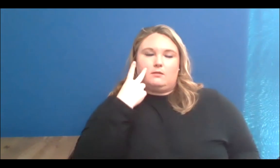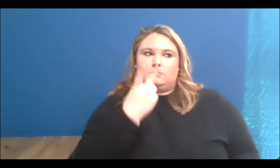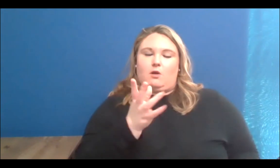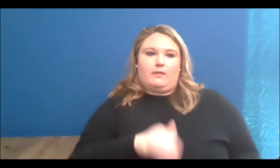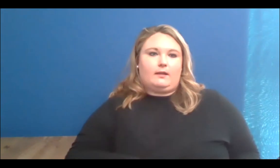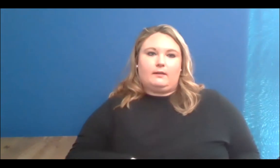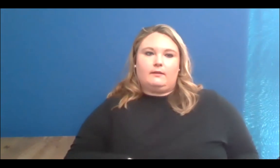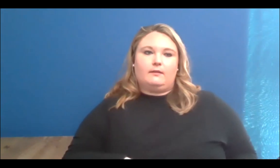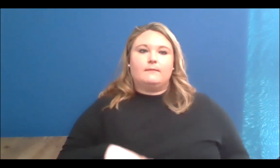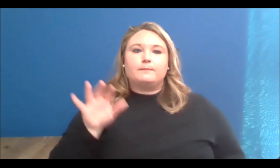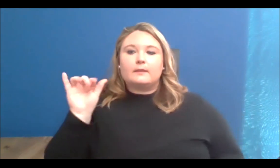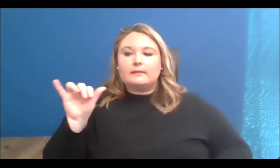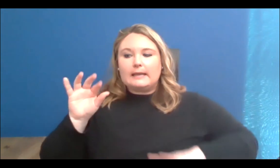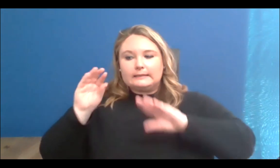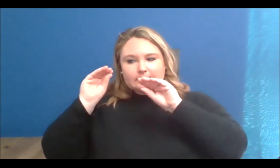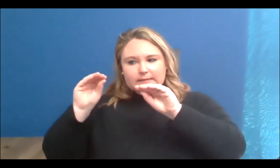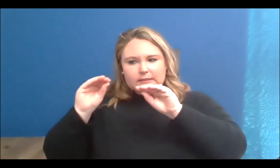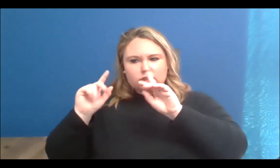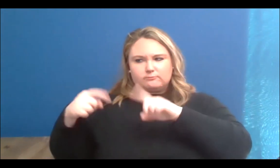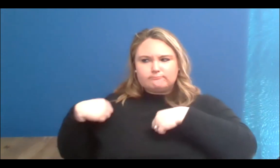that they've been sharing and a lot of the visionaries have talked about, the